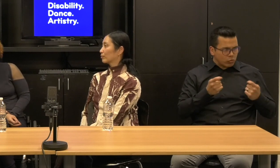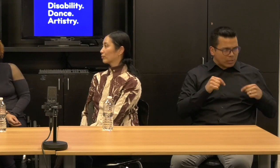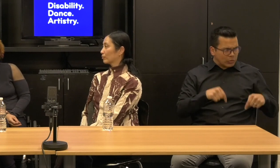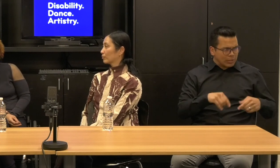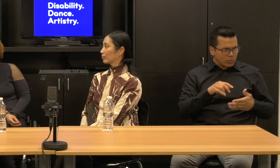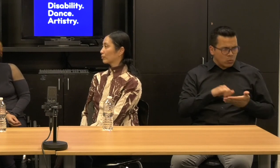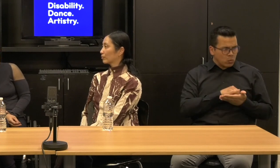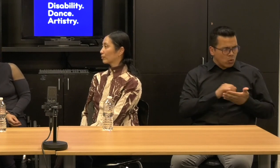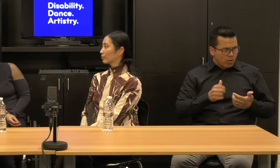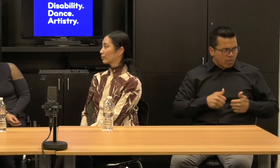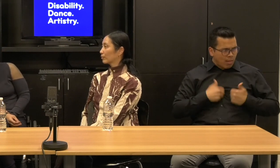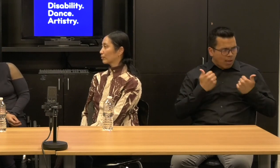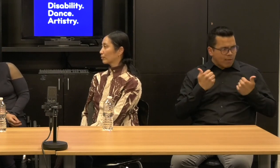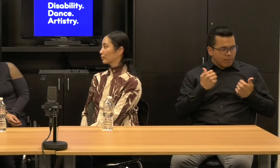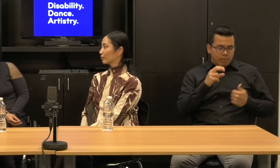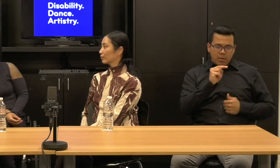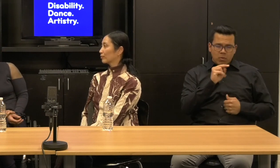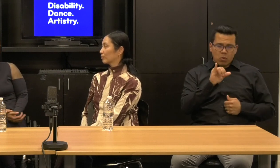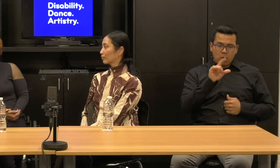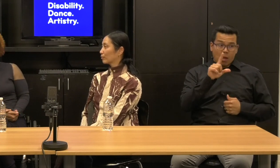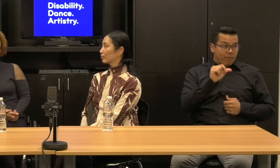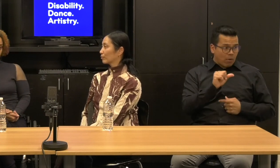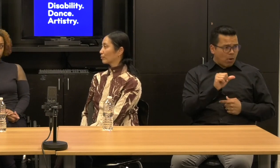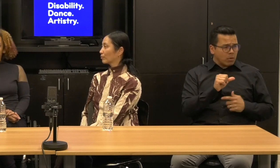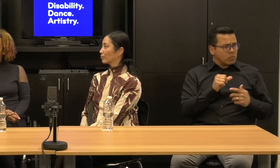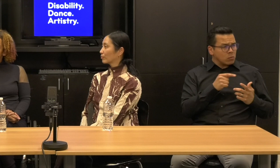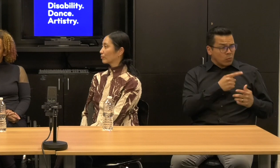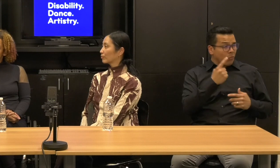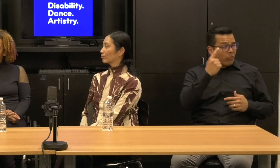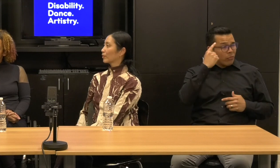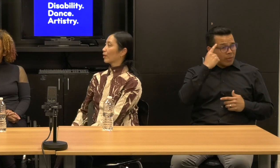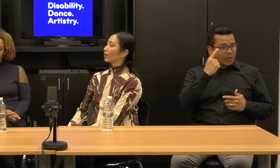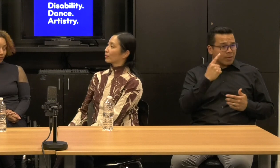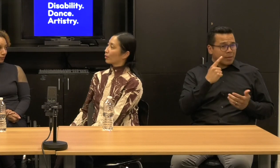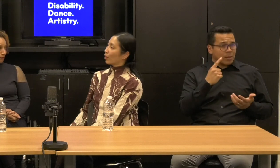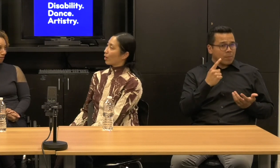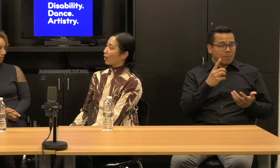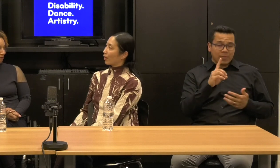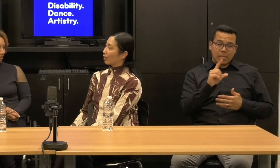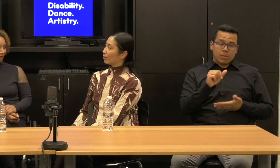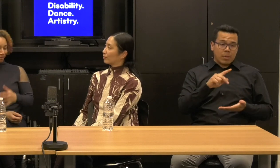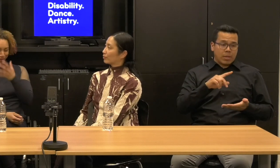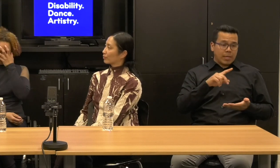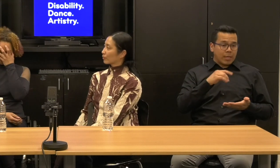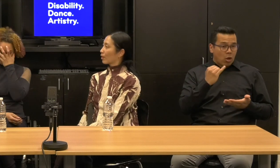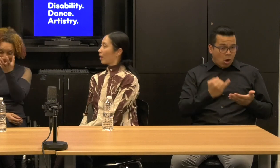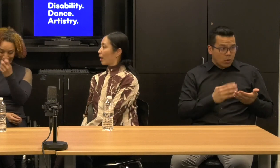Do you see disability dance as a, as you know, as a promising new innovative forest in dance?